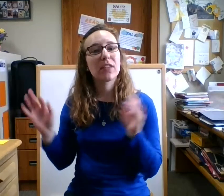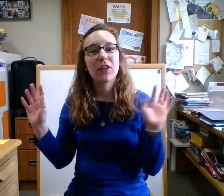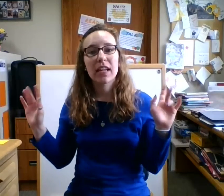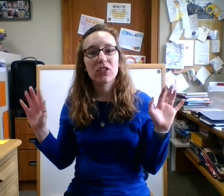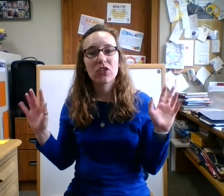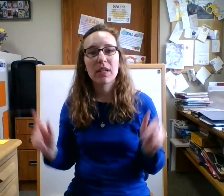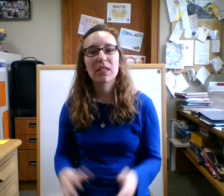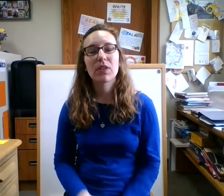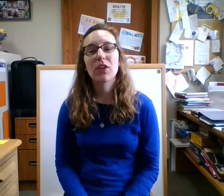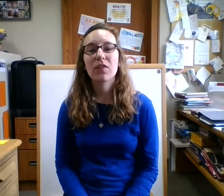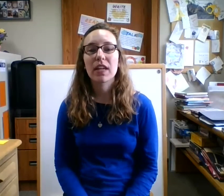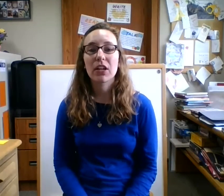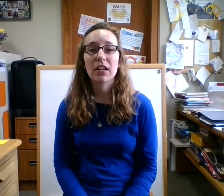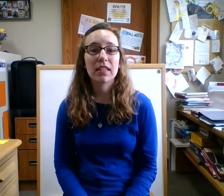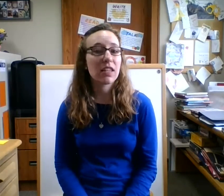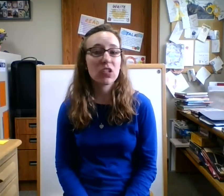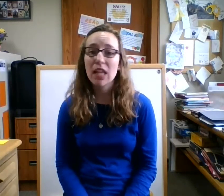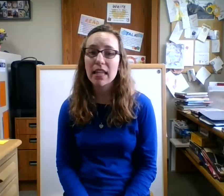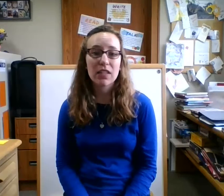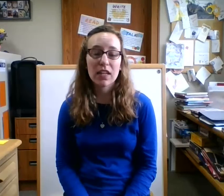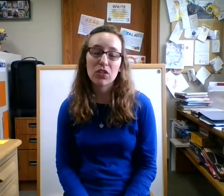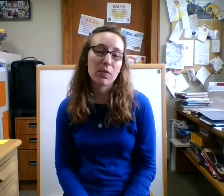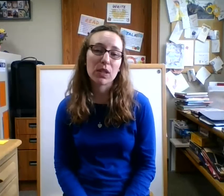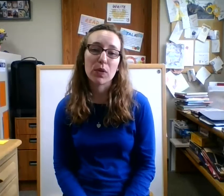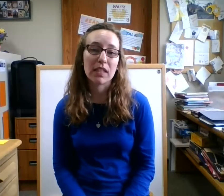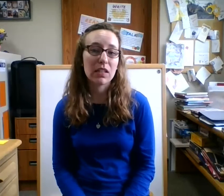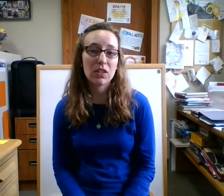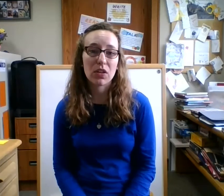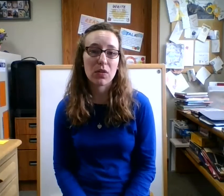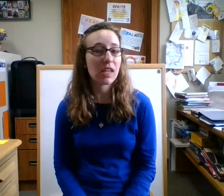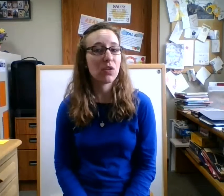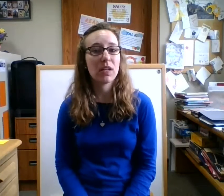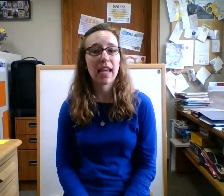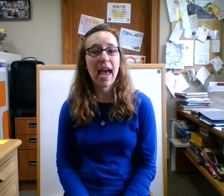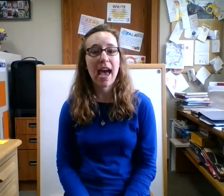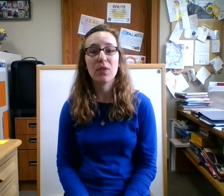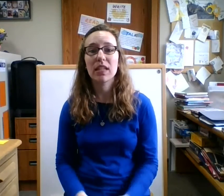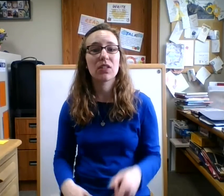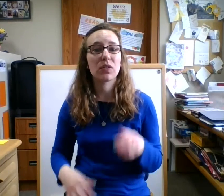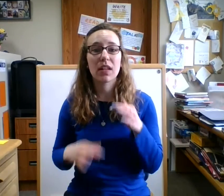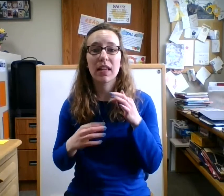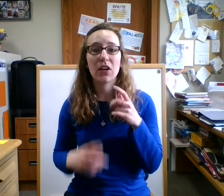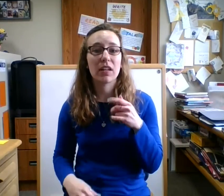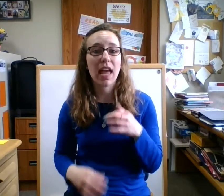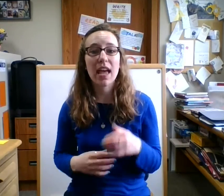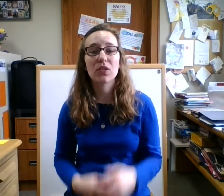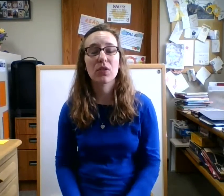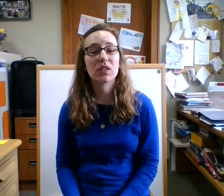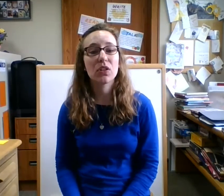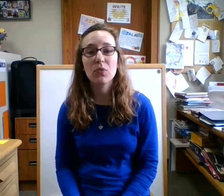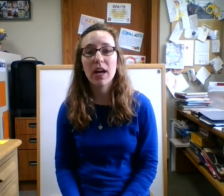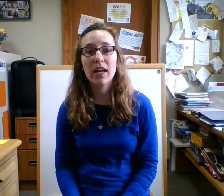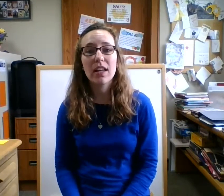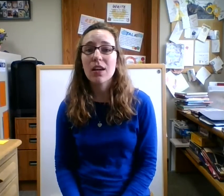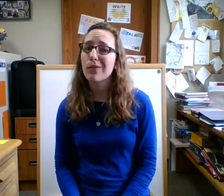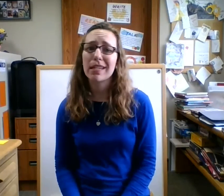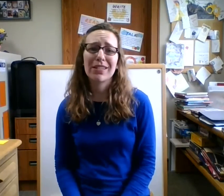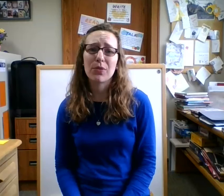different instruments with your fingers and there's lots of instruments we didn't do that you could add we didn't do the clarinet or the tuba we didn't do